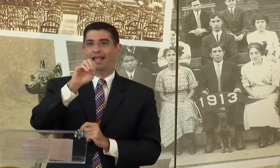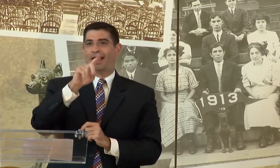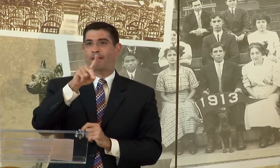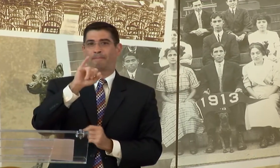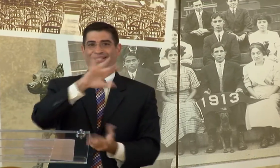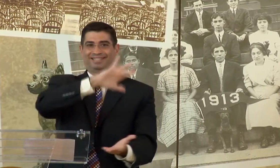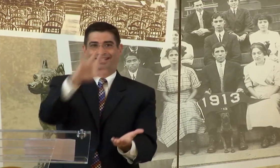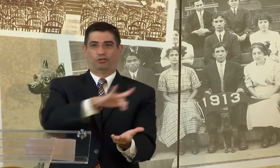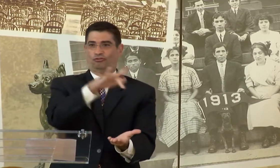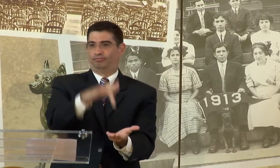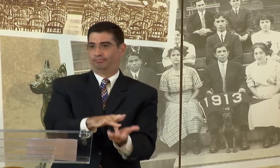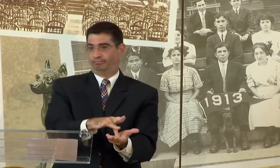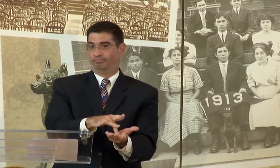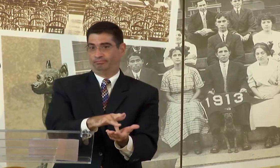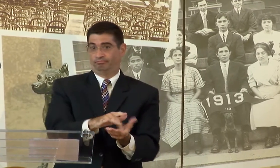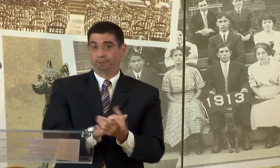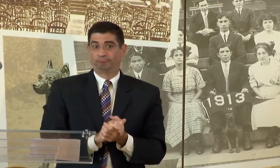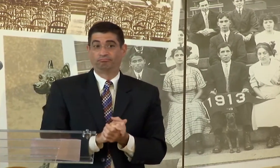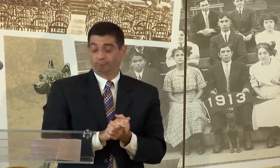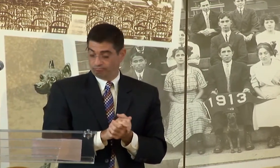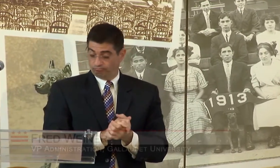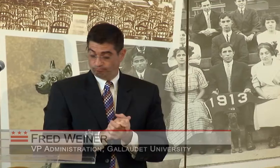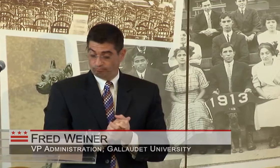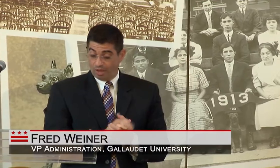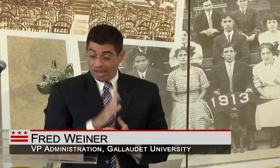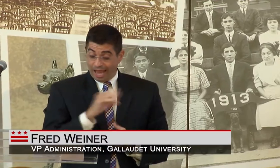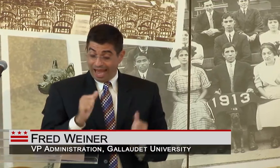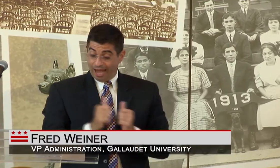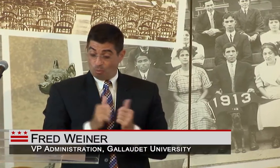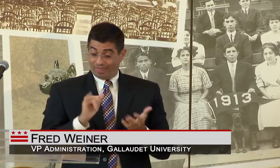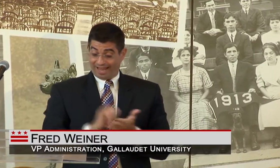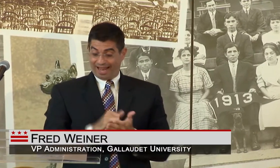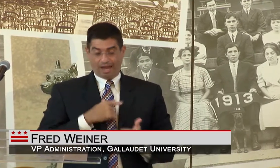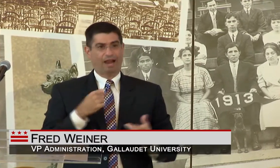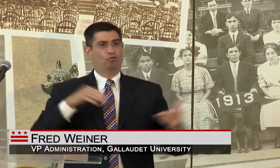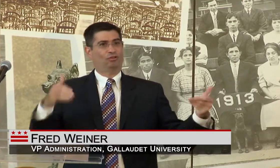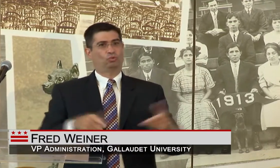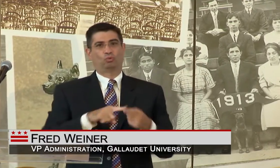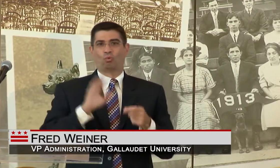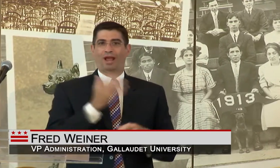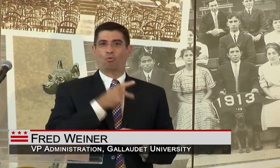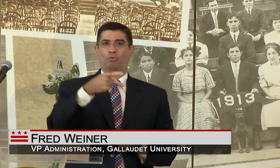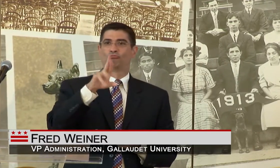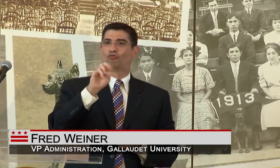CULTURALLY EPICENTER, AND WITH THAT I WOULD LIKE TO INTRODUCE